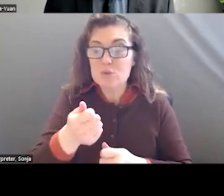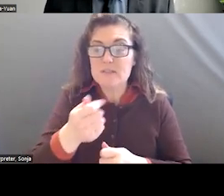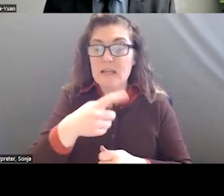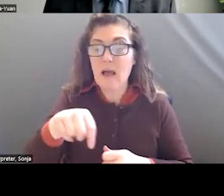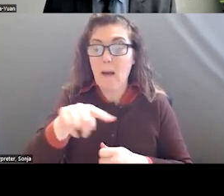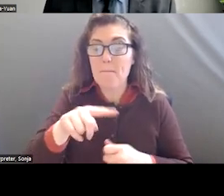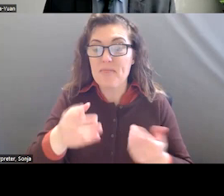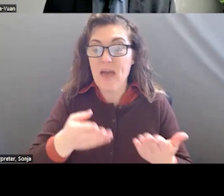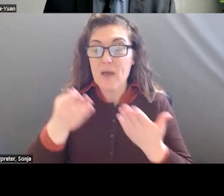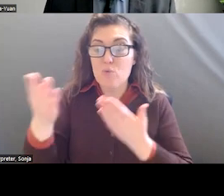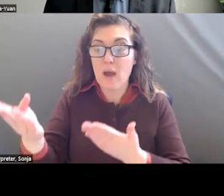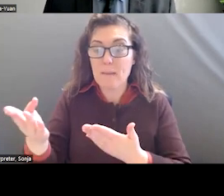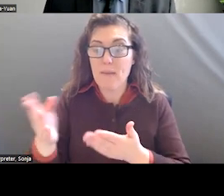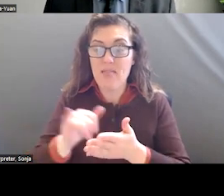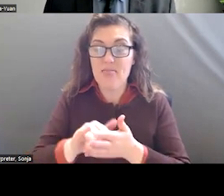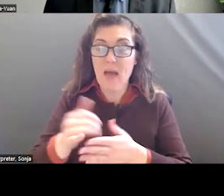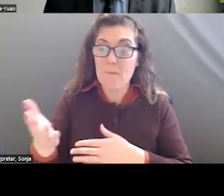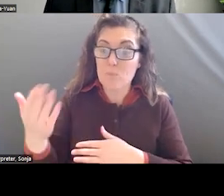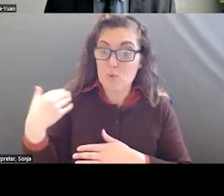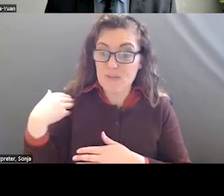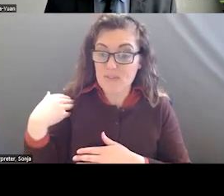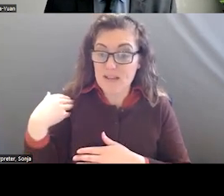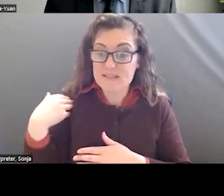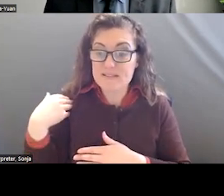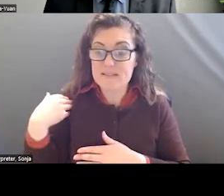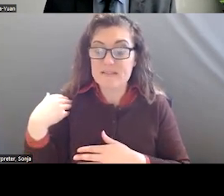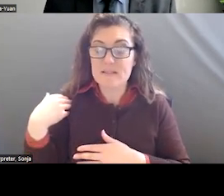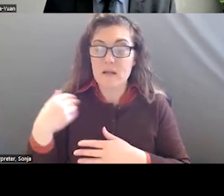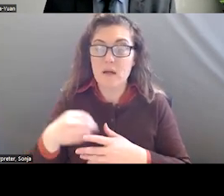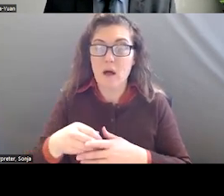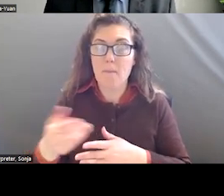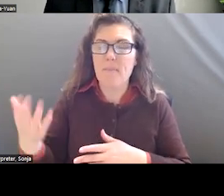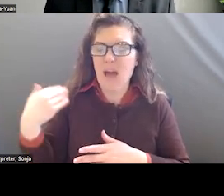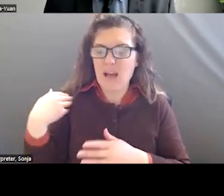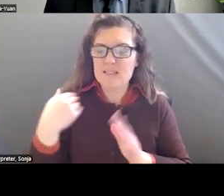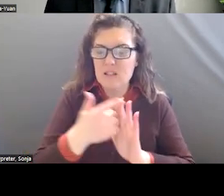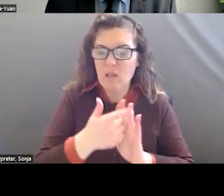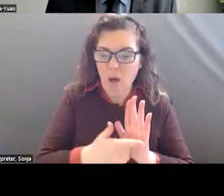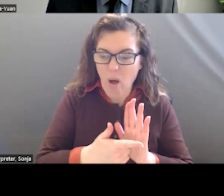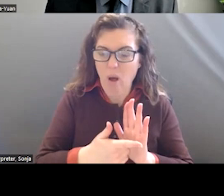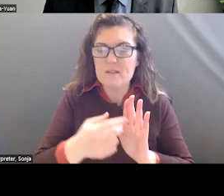PREVIOUSLY PAST LAWS AND STATUTES BE GONE